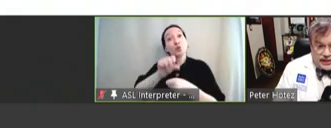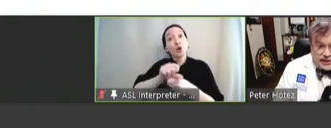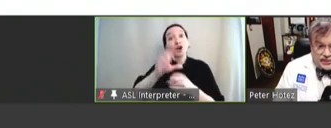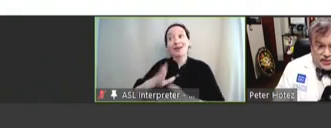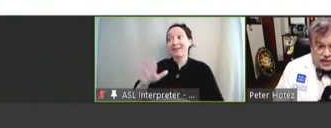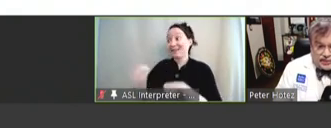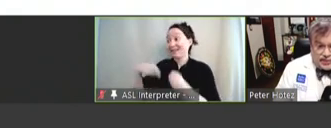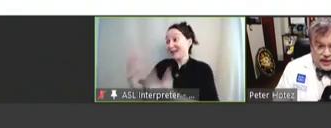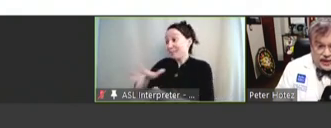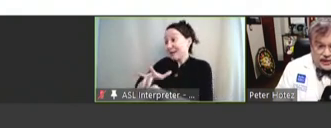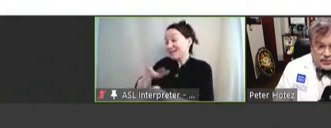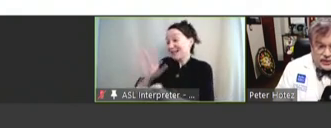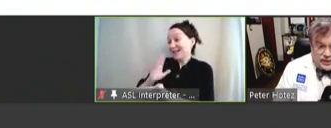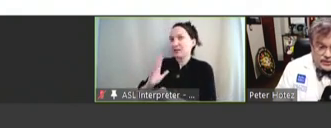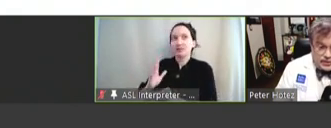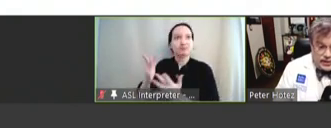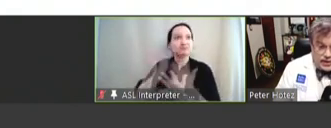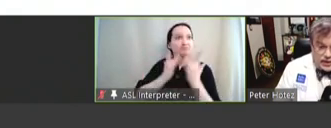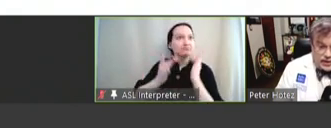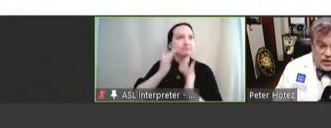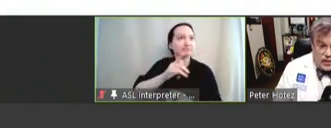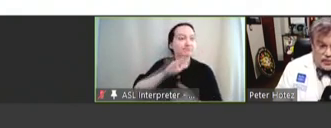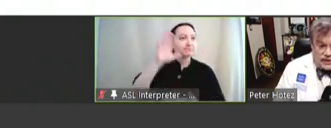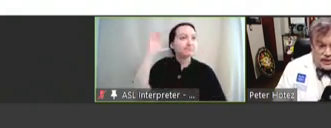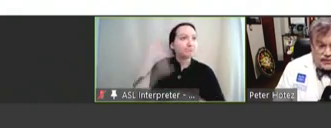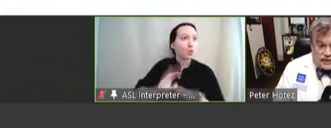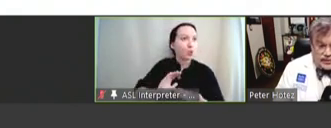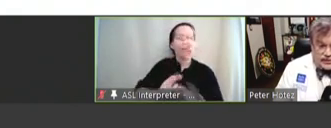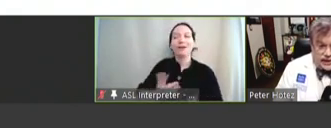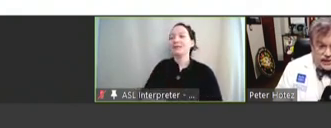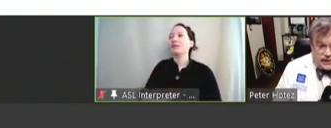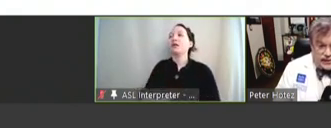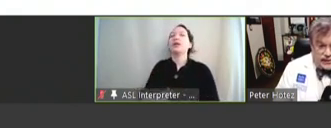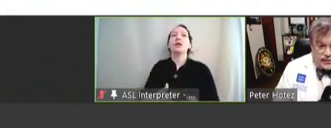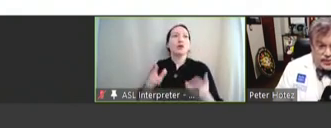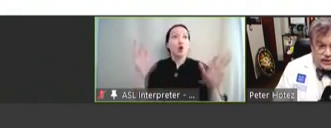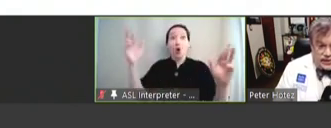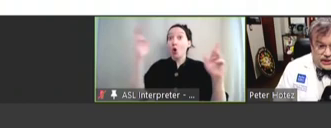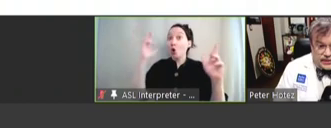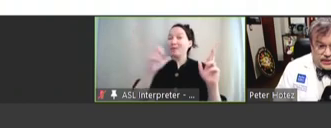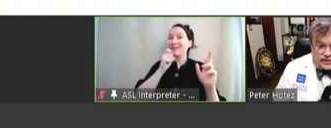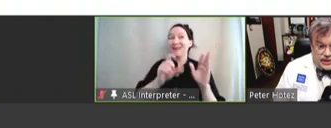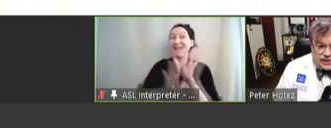that's been problematic as well. So, we're hoping that we do not see reemergence of some of these